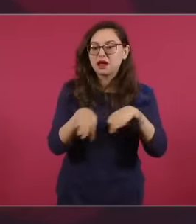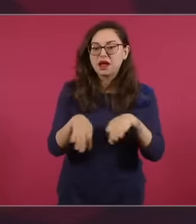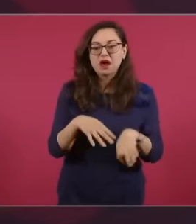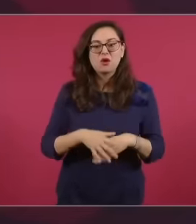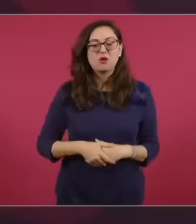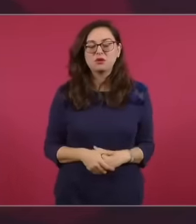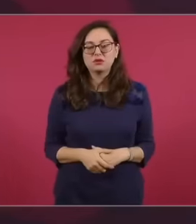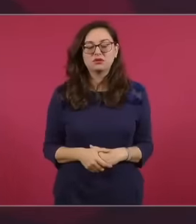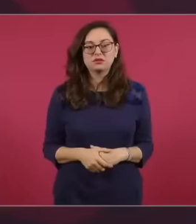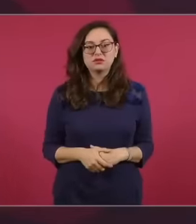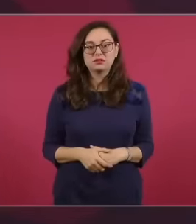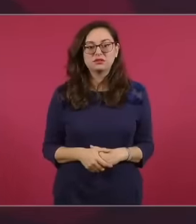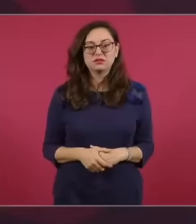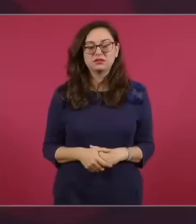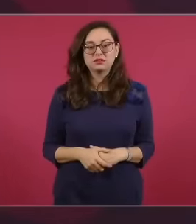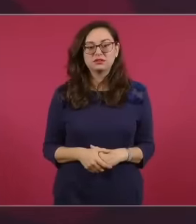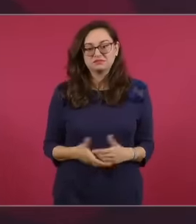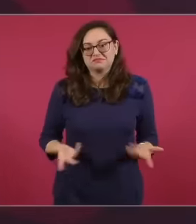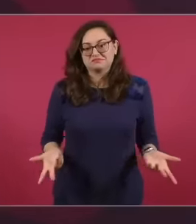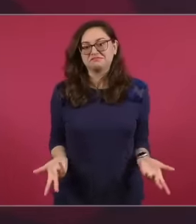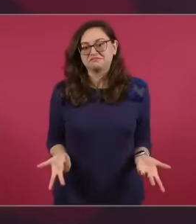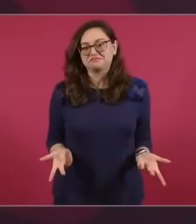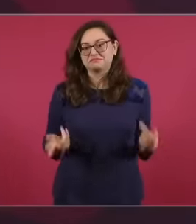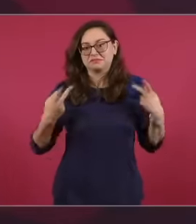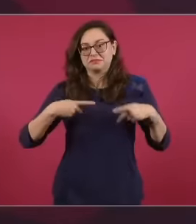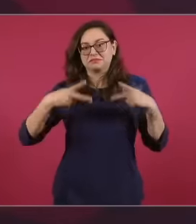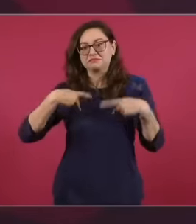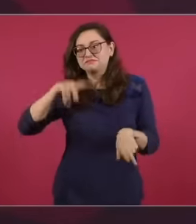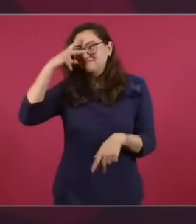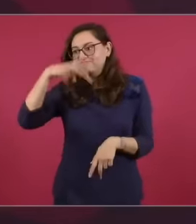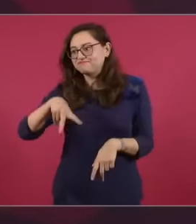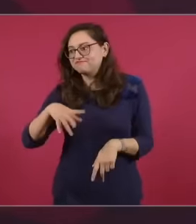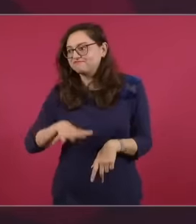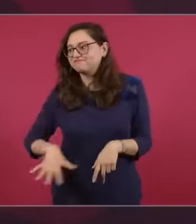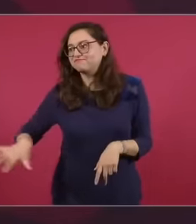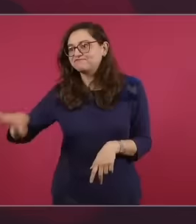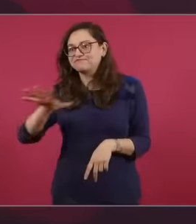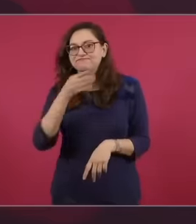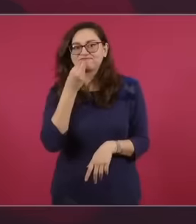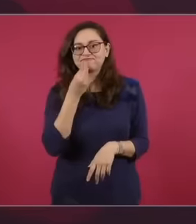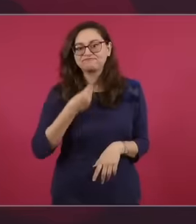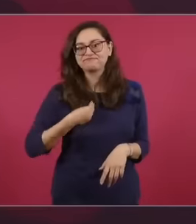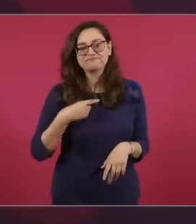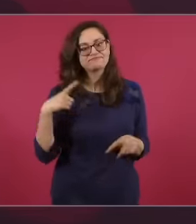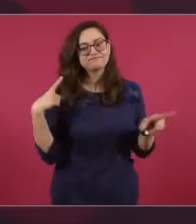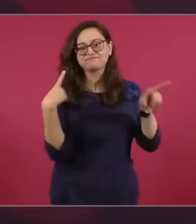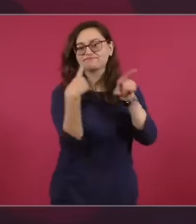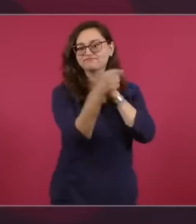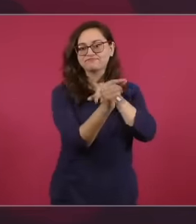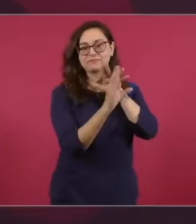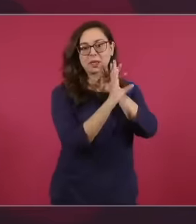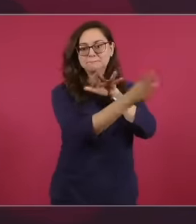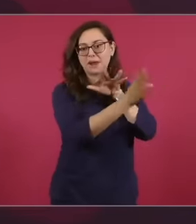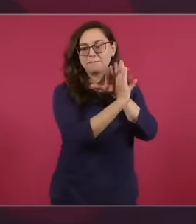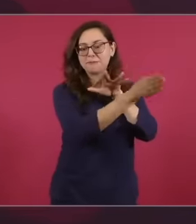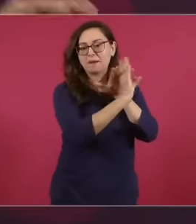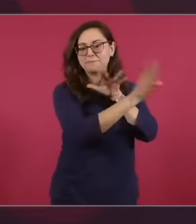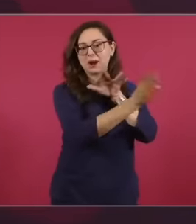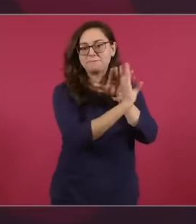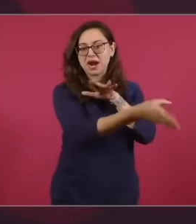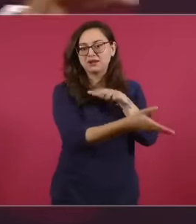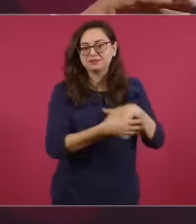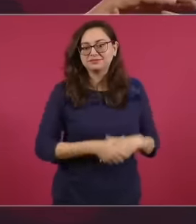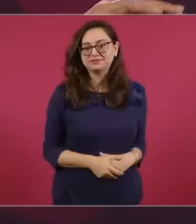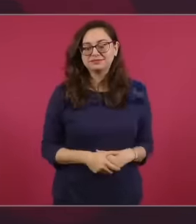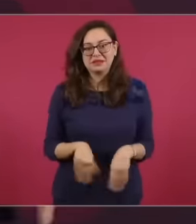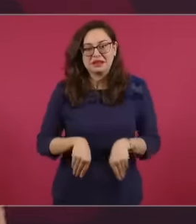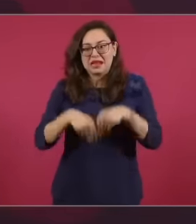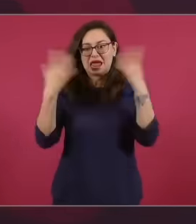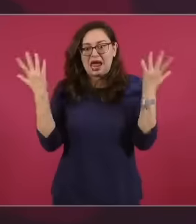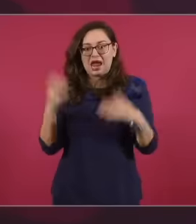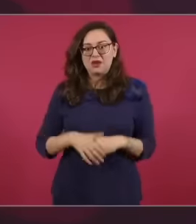if Mexicans are not going to go abroad, if salaries lost